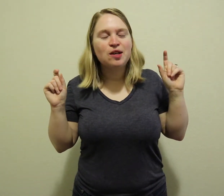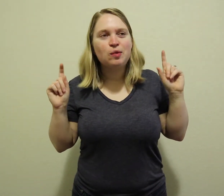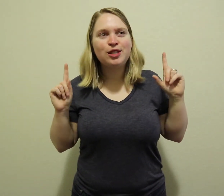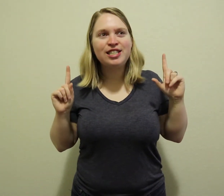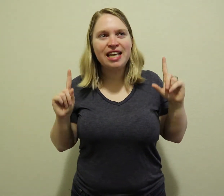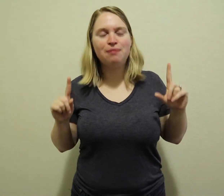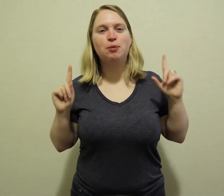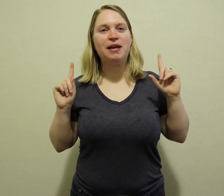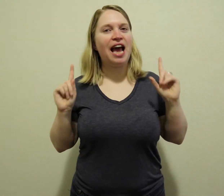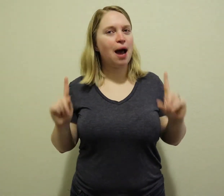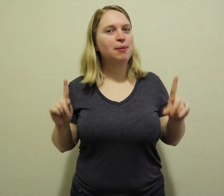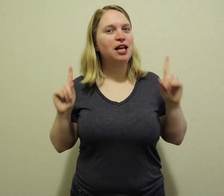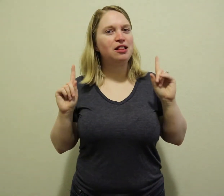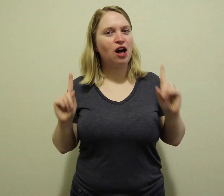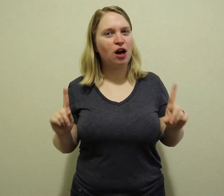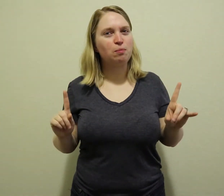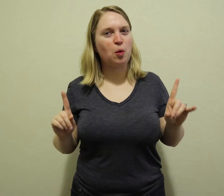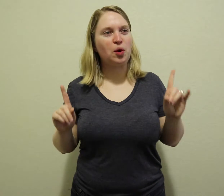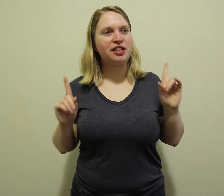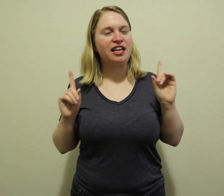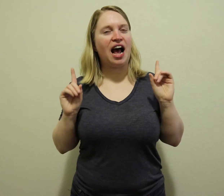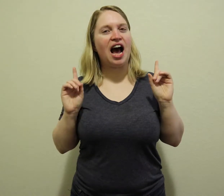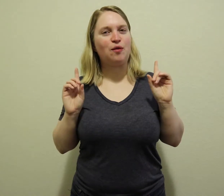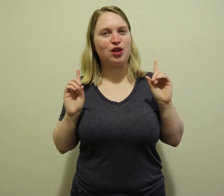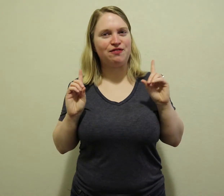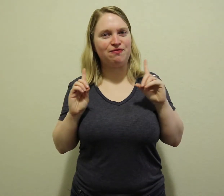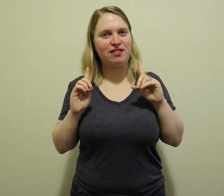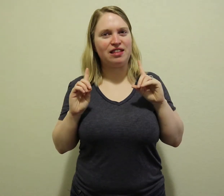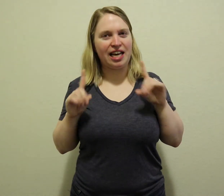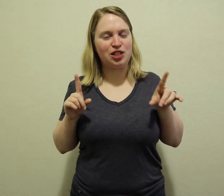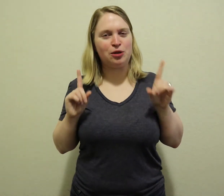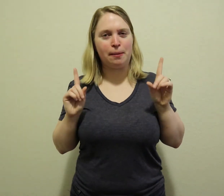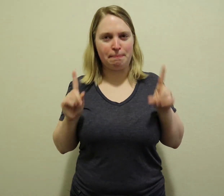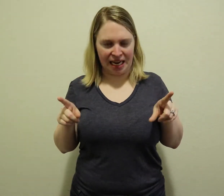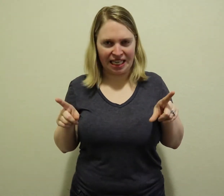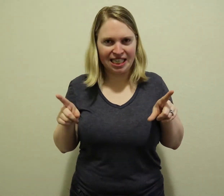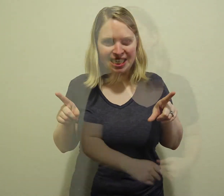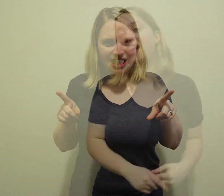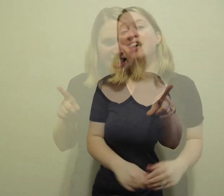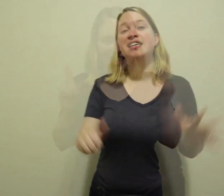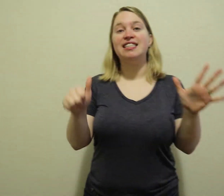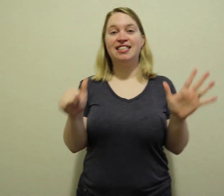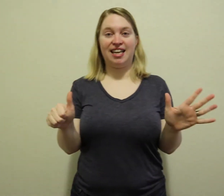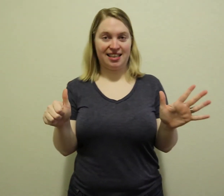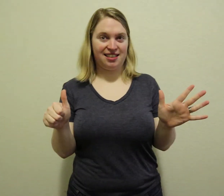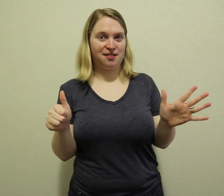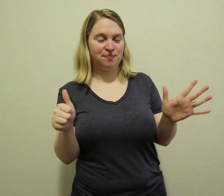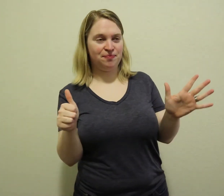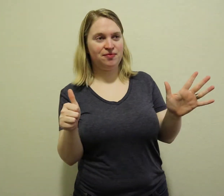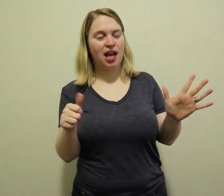which seemed to be happening lot more than I would've like to admit Six